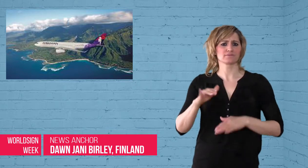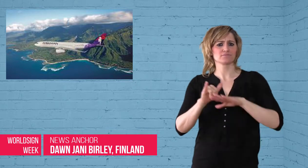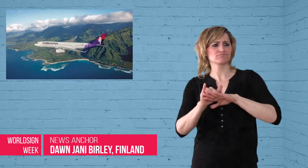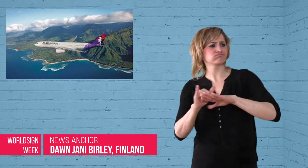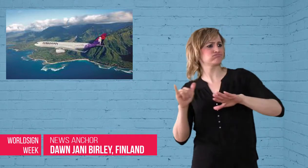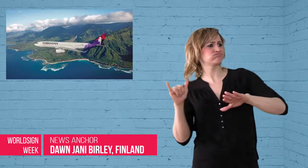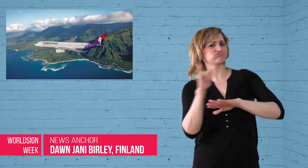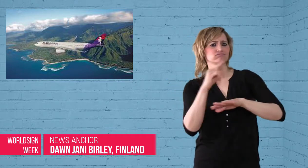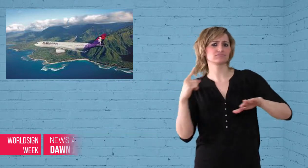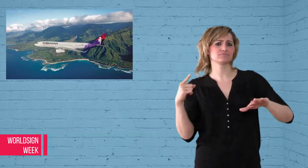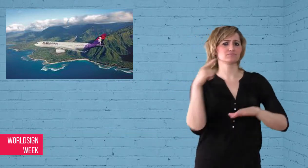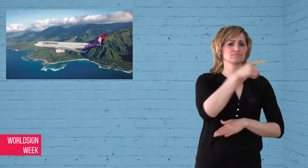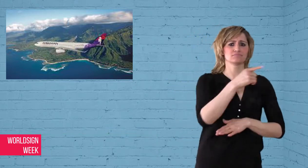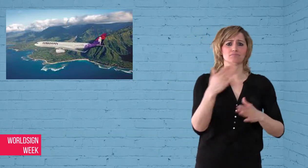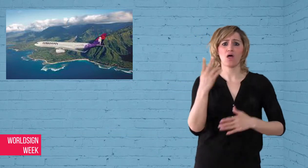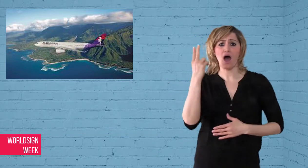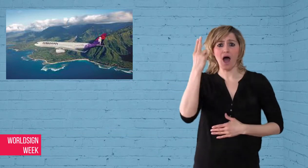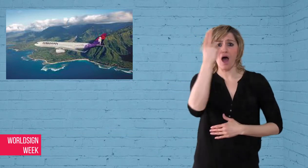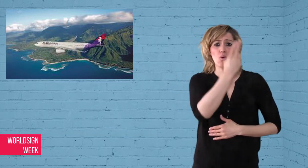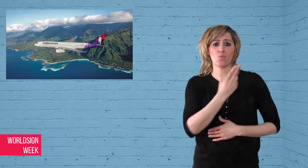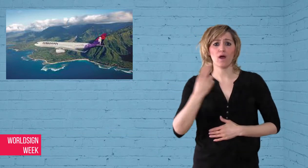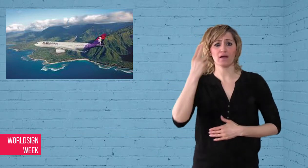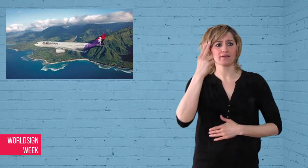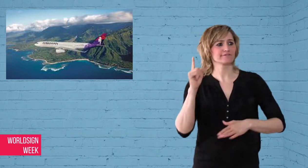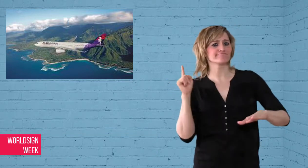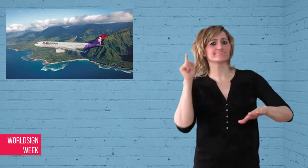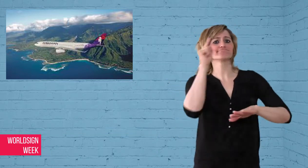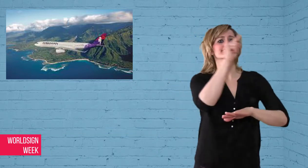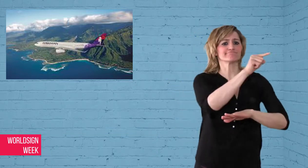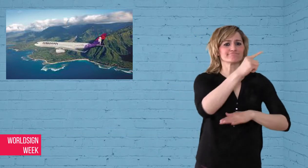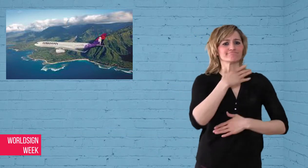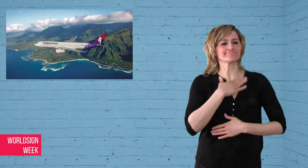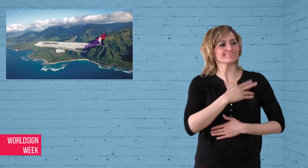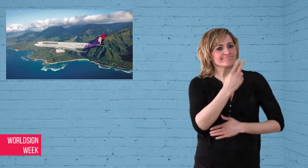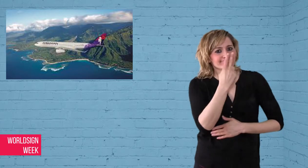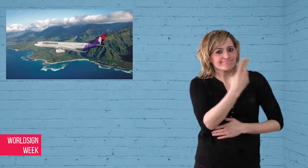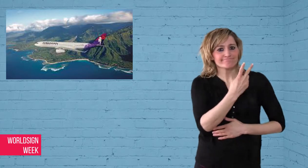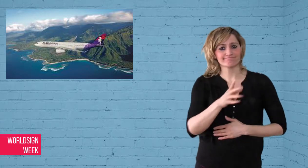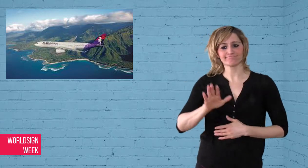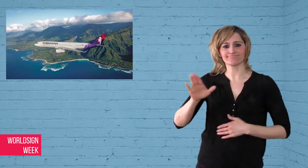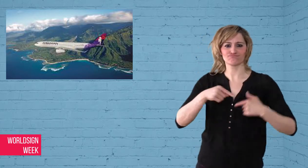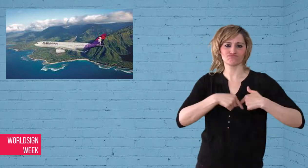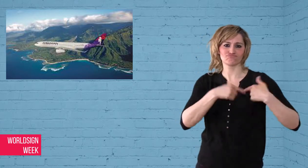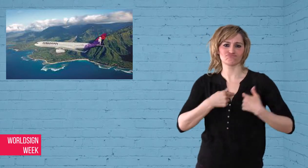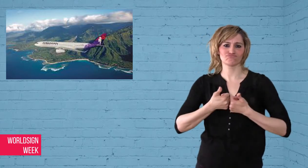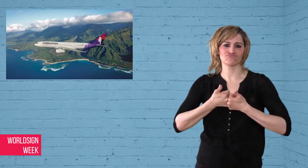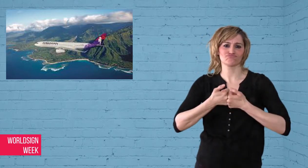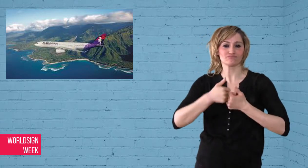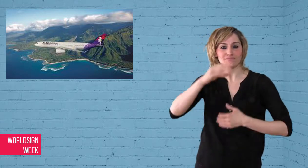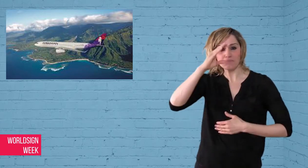Hawaii to visit her boyfriend was